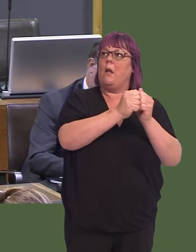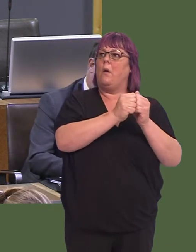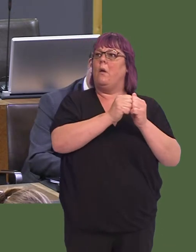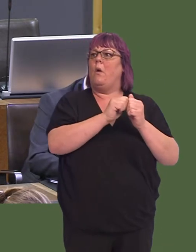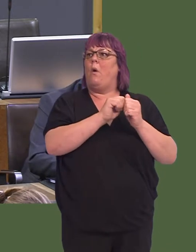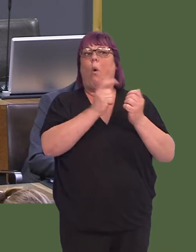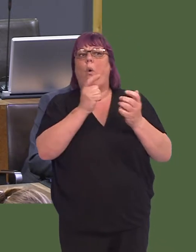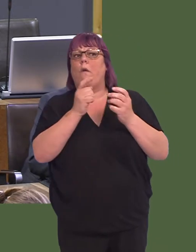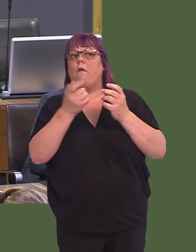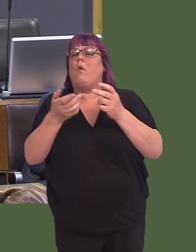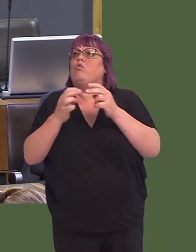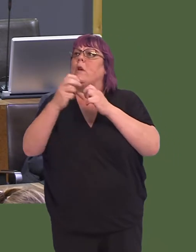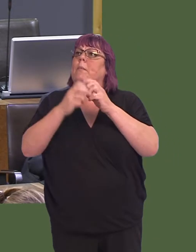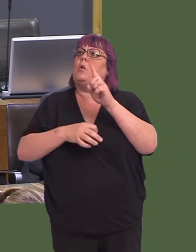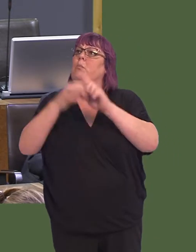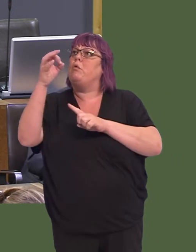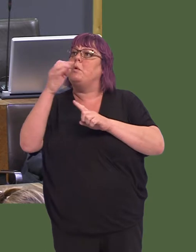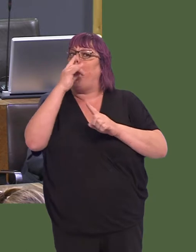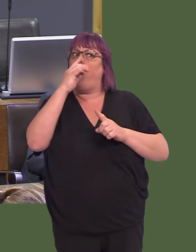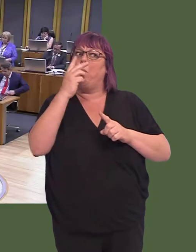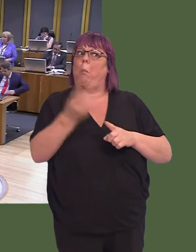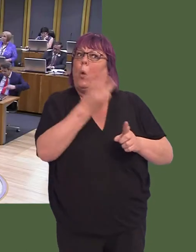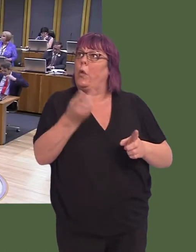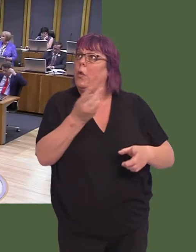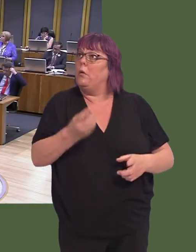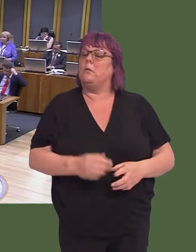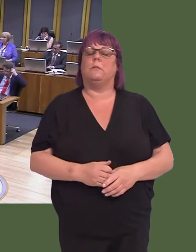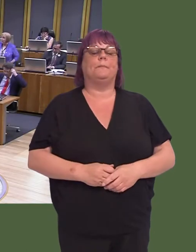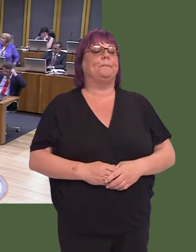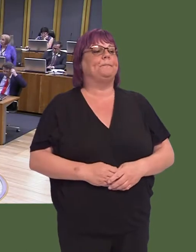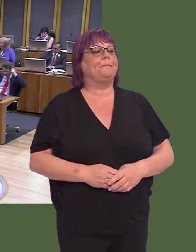part of the wider vision for transport improvement in Wales, or maybe both? Thank you.